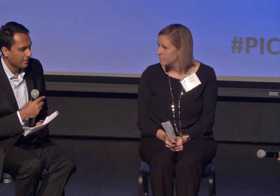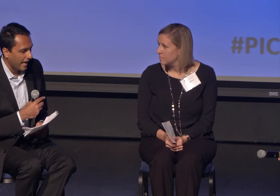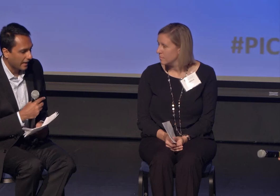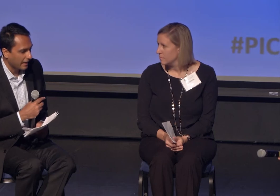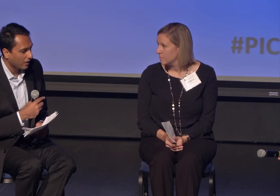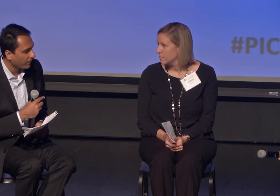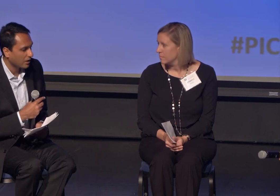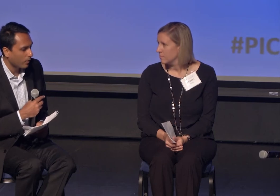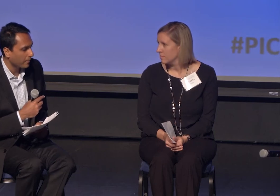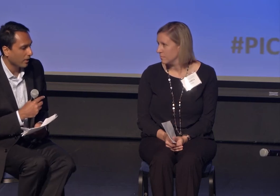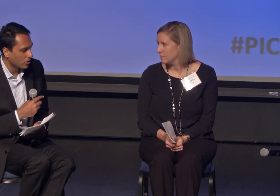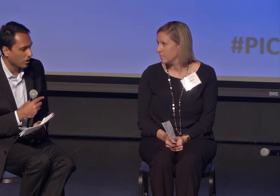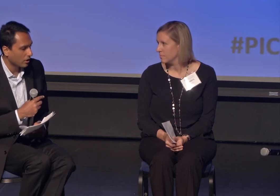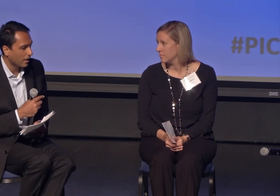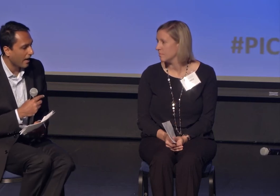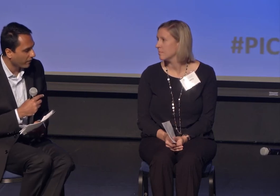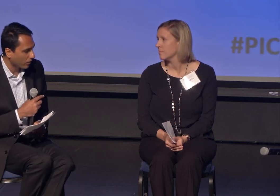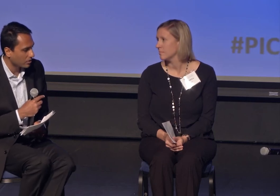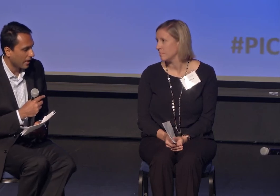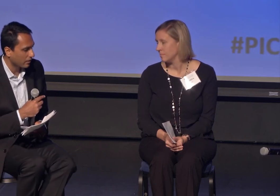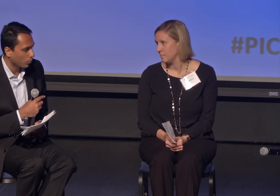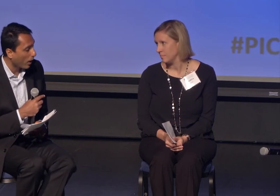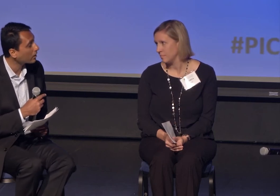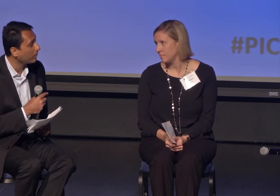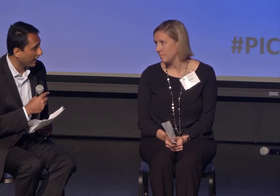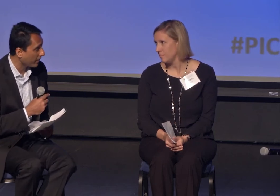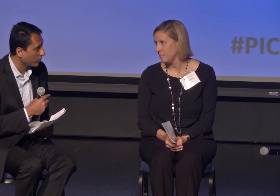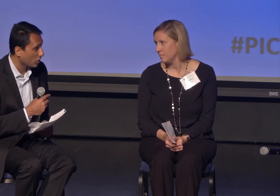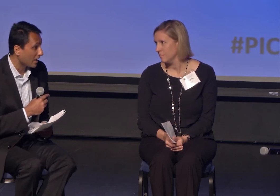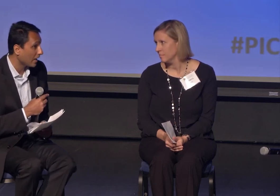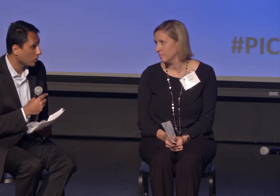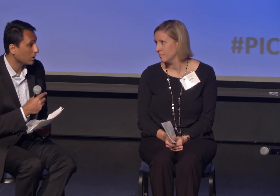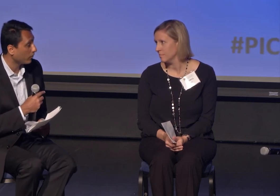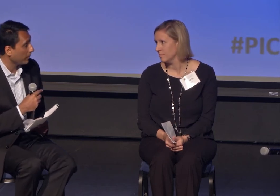that interfaith cooperation efforts and welcoming efforts are not just for people